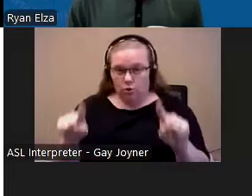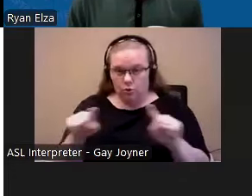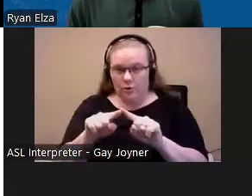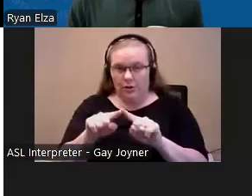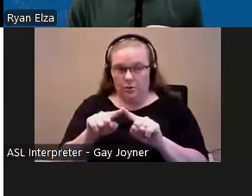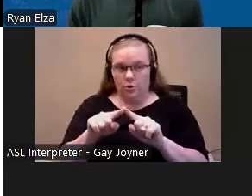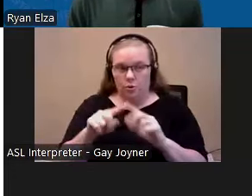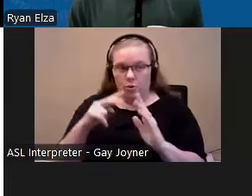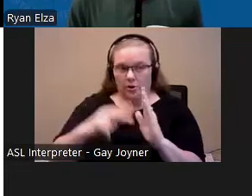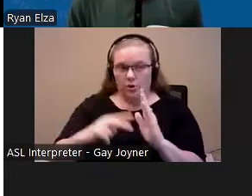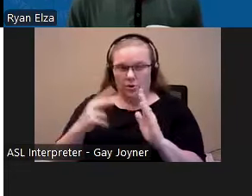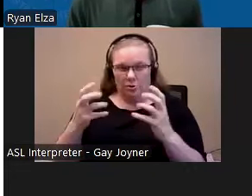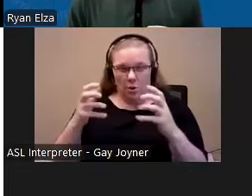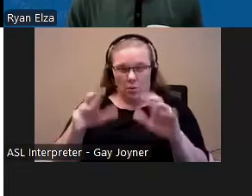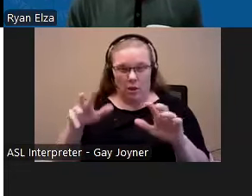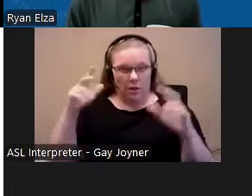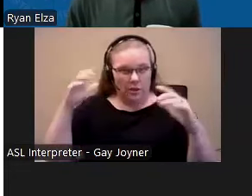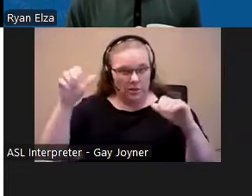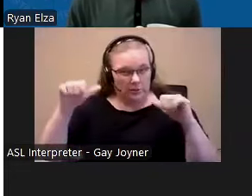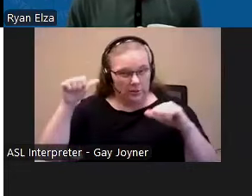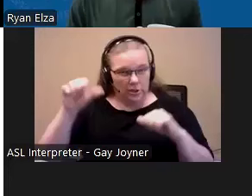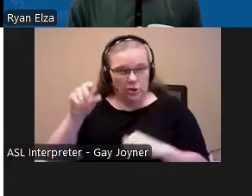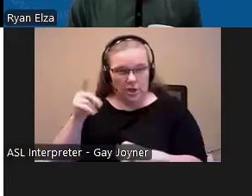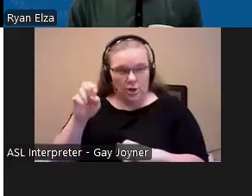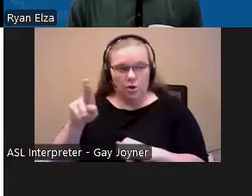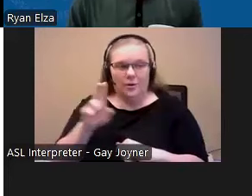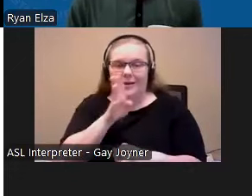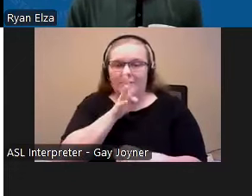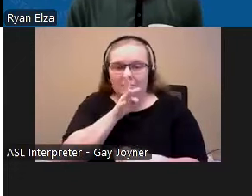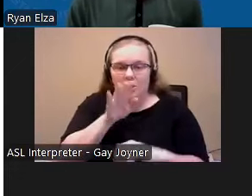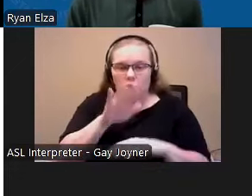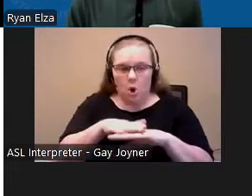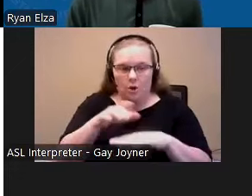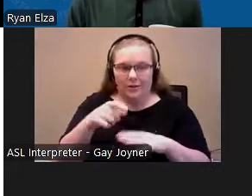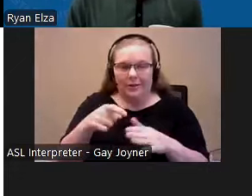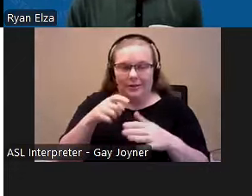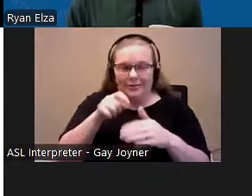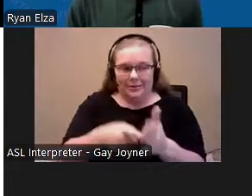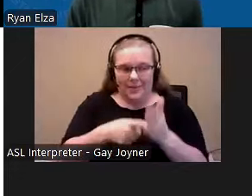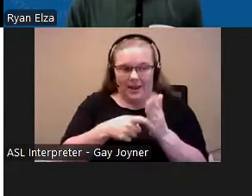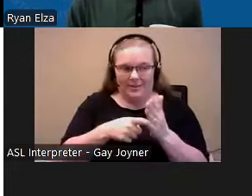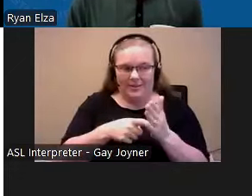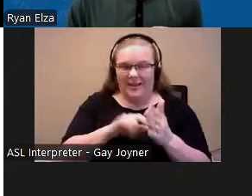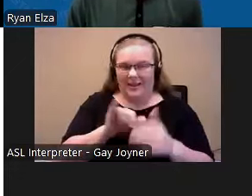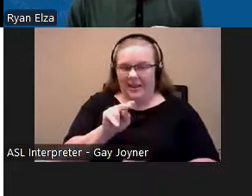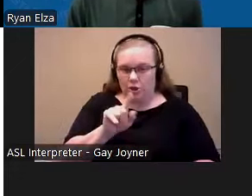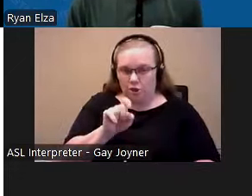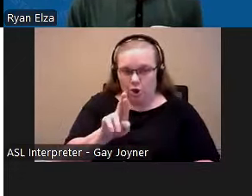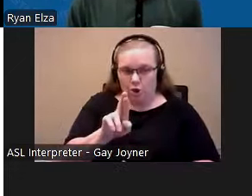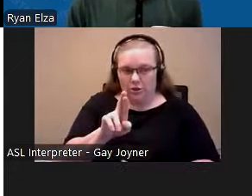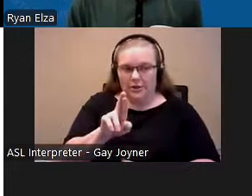you can request speech on-demand by hitting the insert key, , and the S on your keyboard.